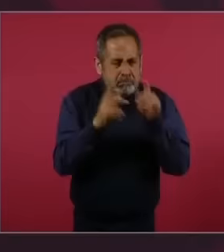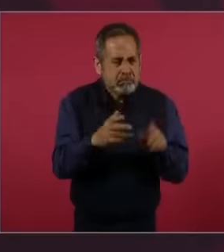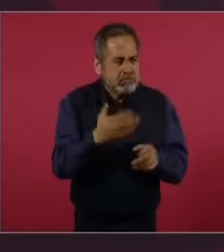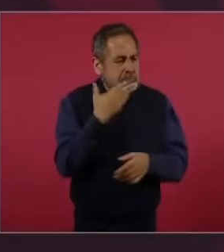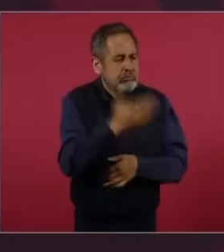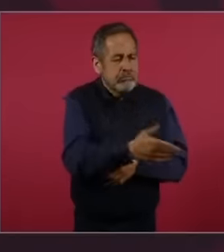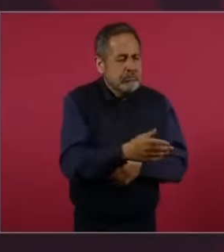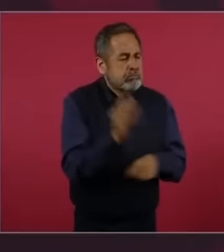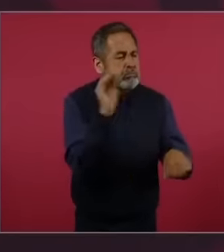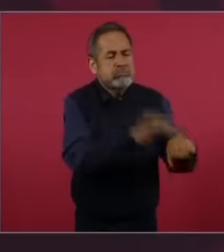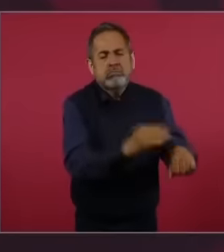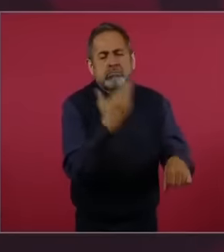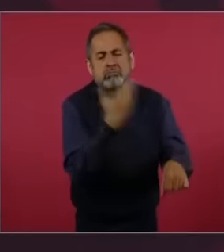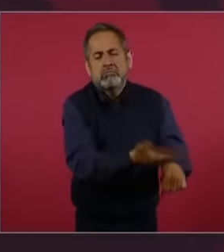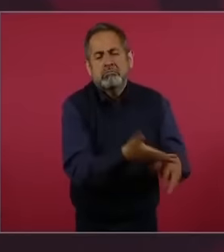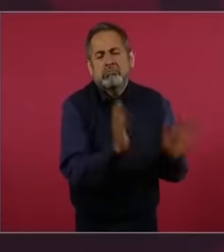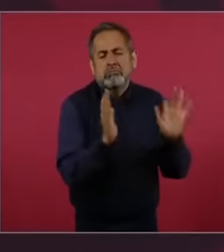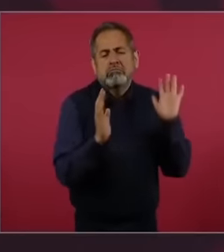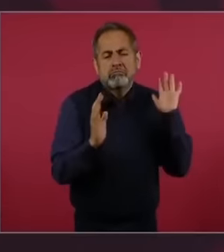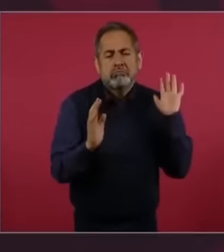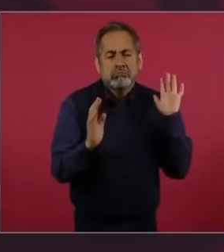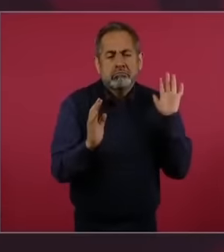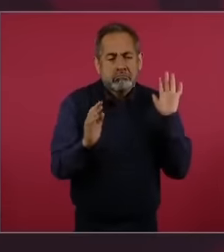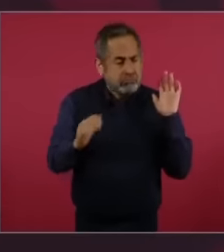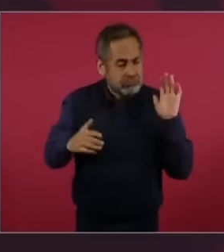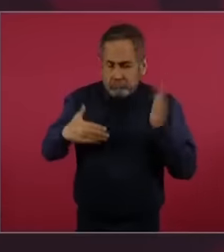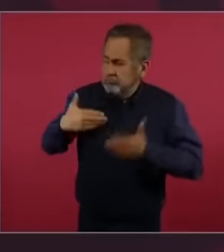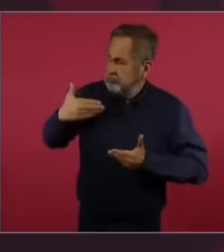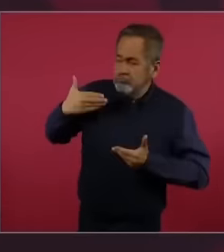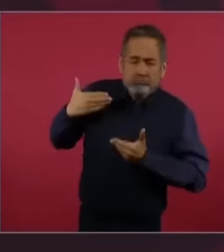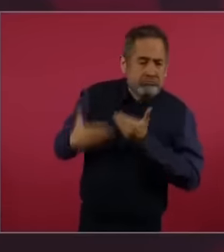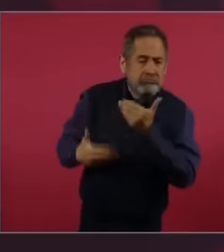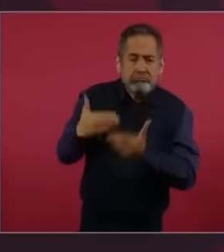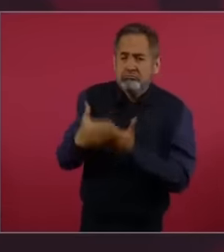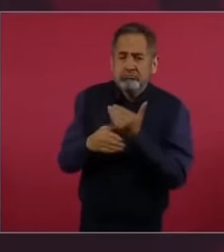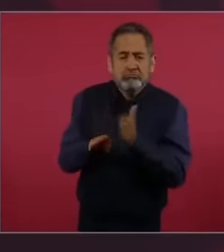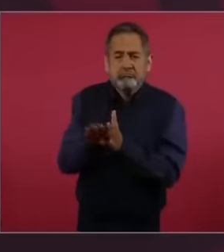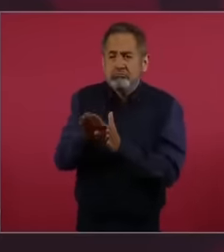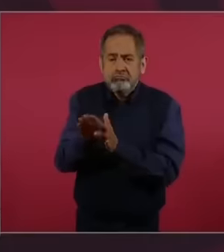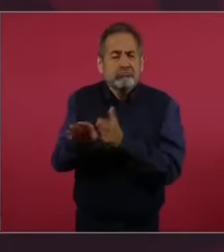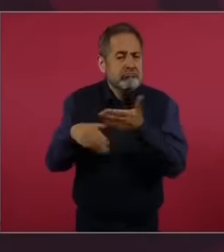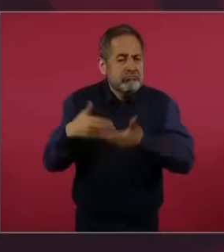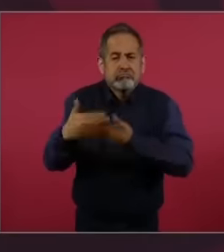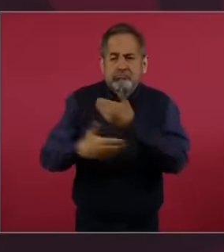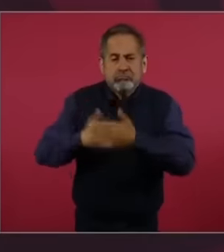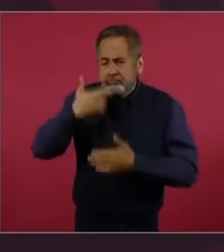advanced as we have achieved